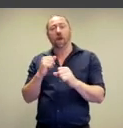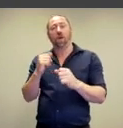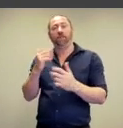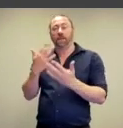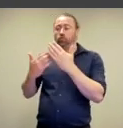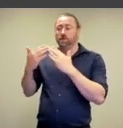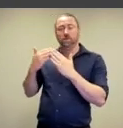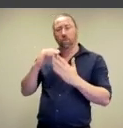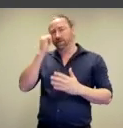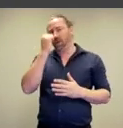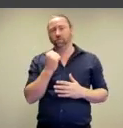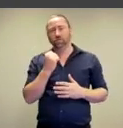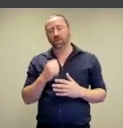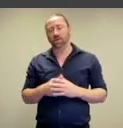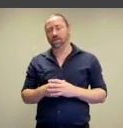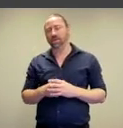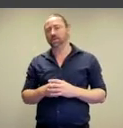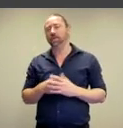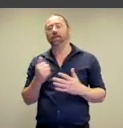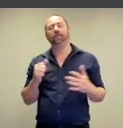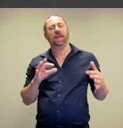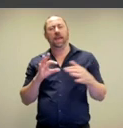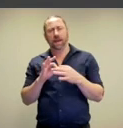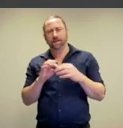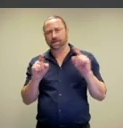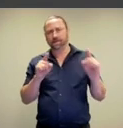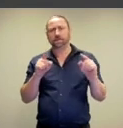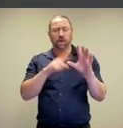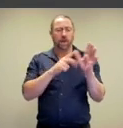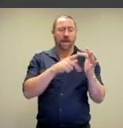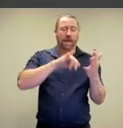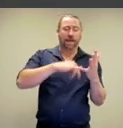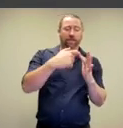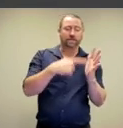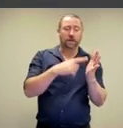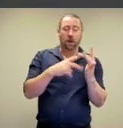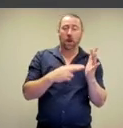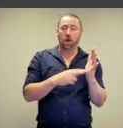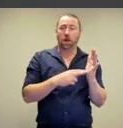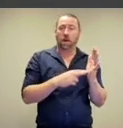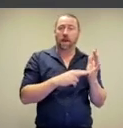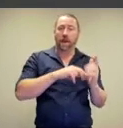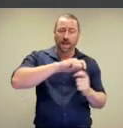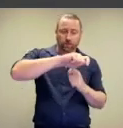A Traditional Sculpture. So there's a connection here with Yves